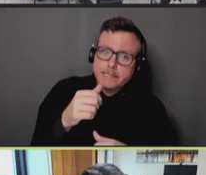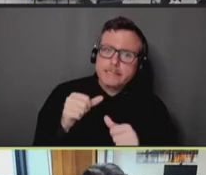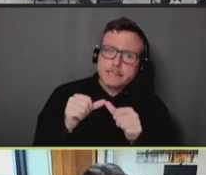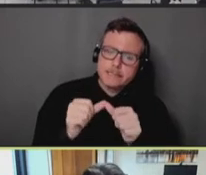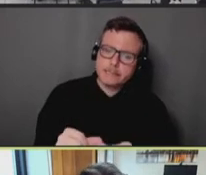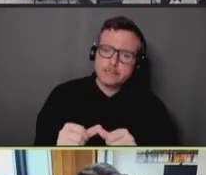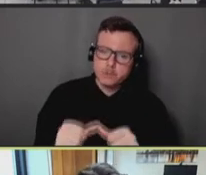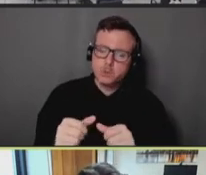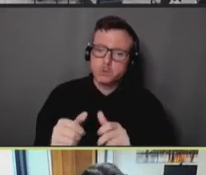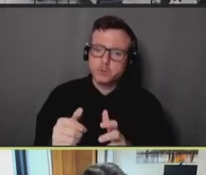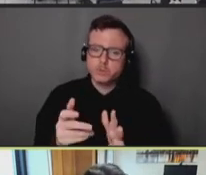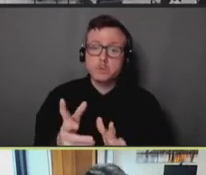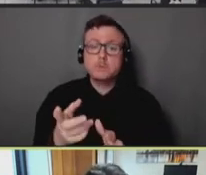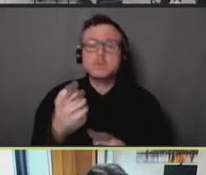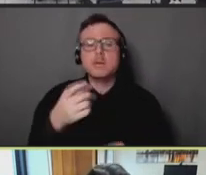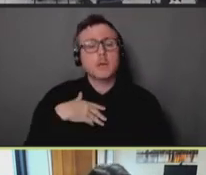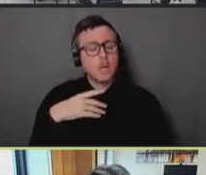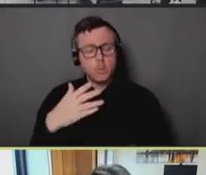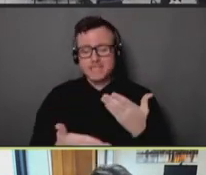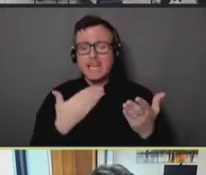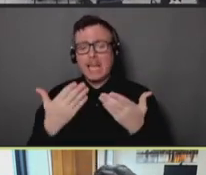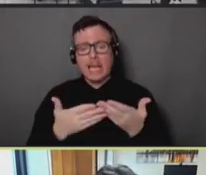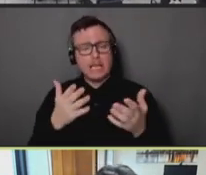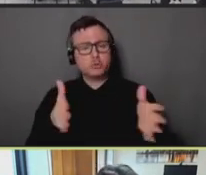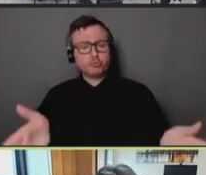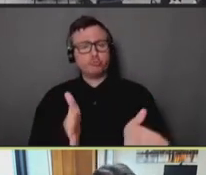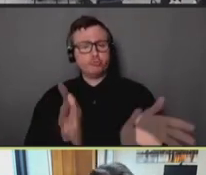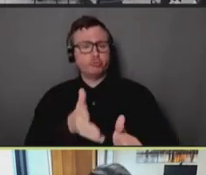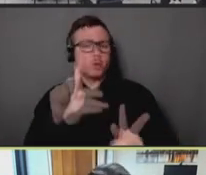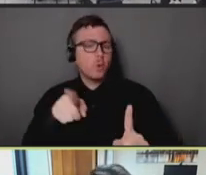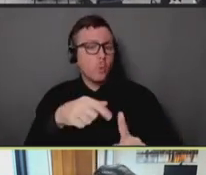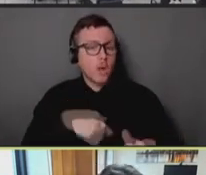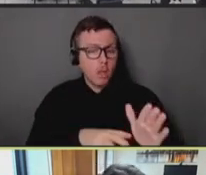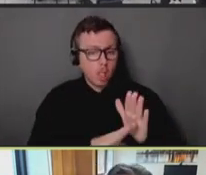to do that when monkeypox was on the incline -- as cases were on the incline.